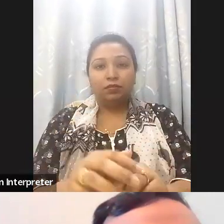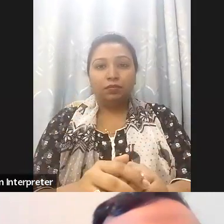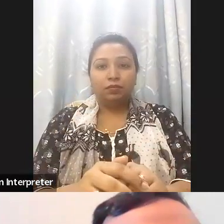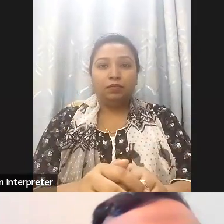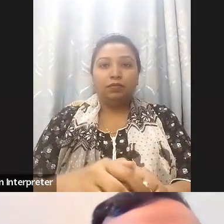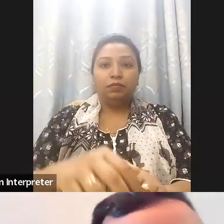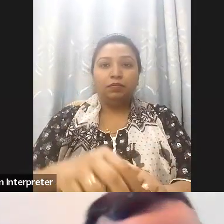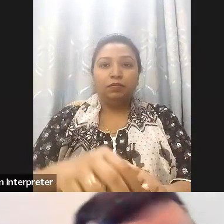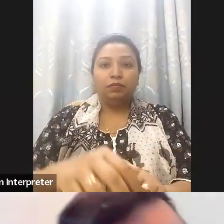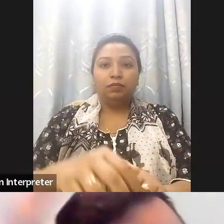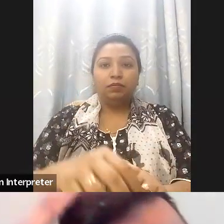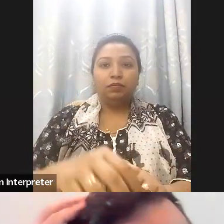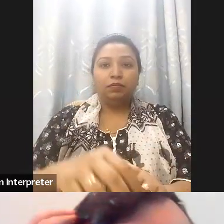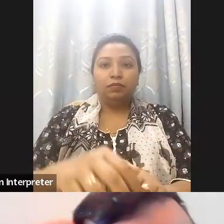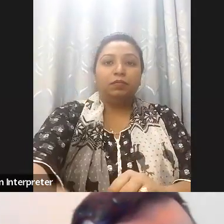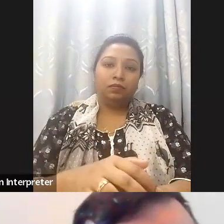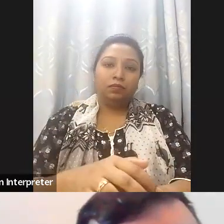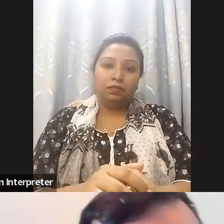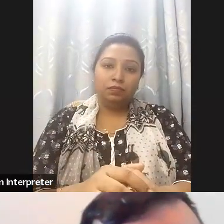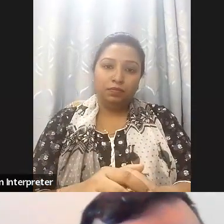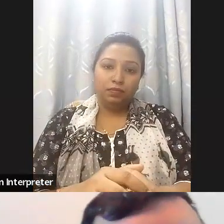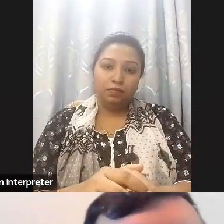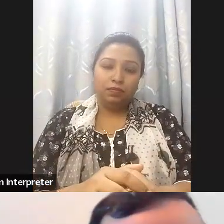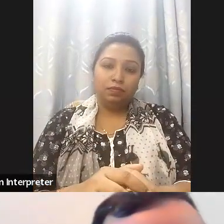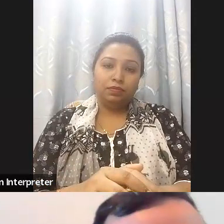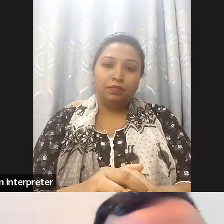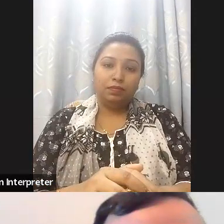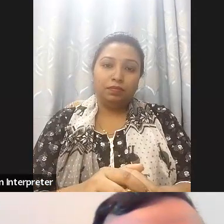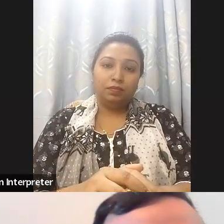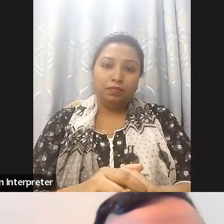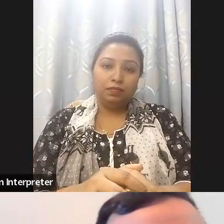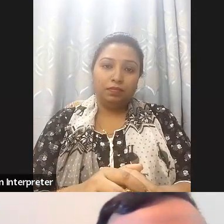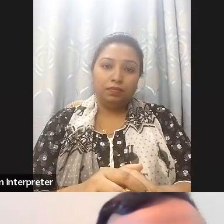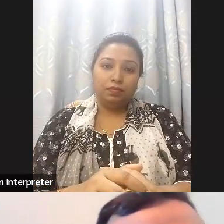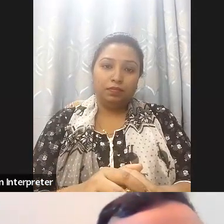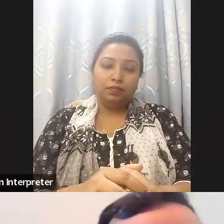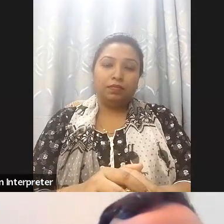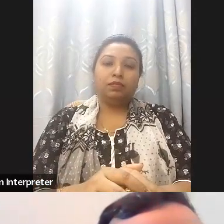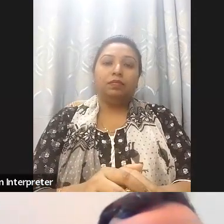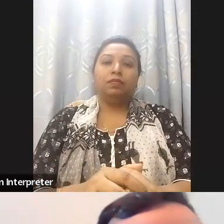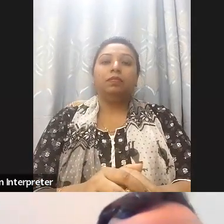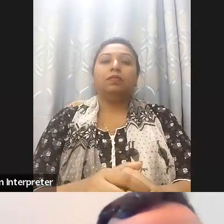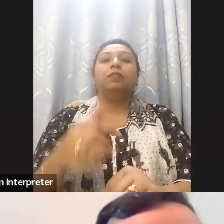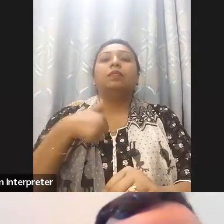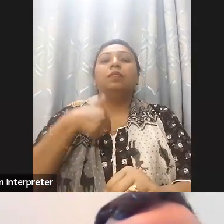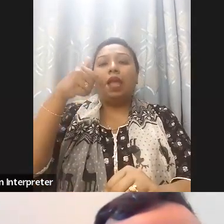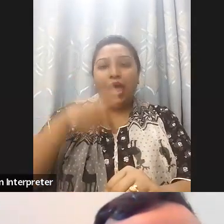accessibility initiatives in Bangladesh. Now, I will leave the microphone to Dr Mohammed